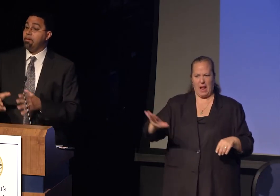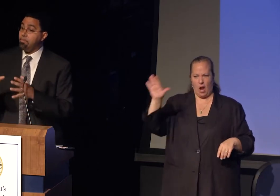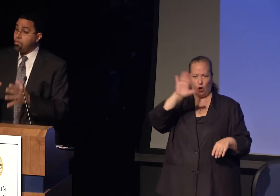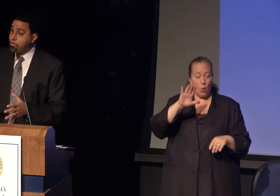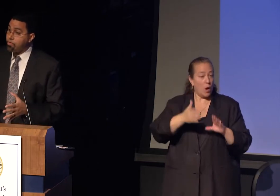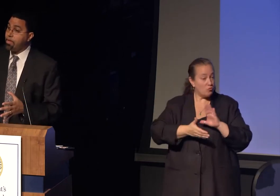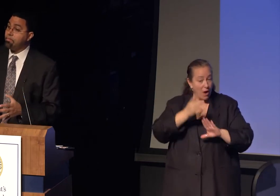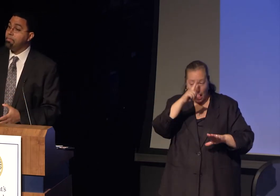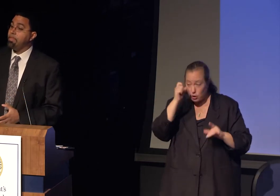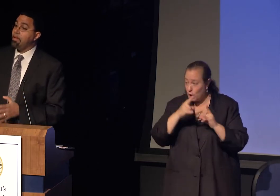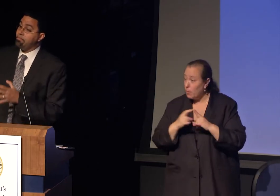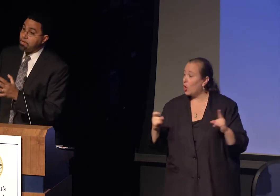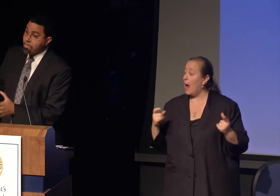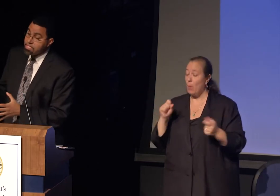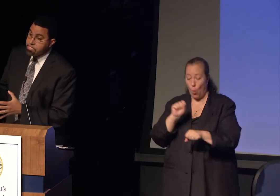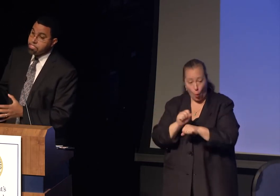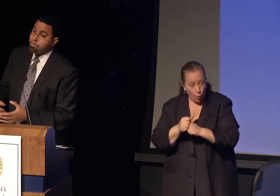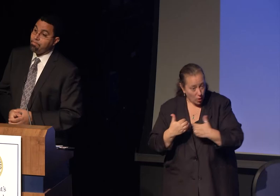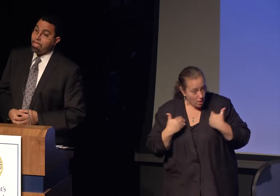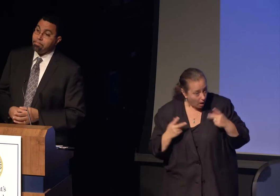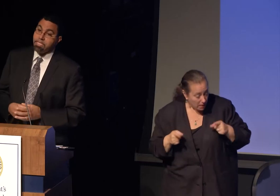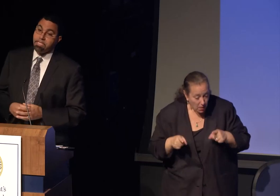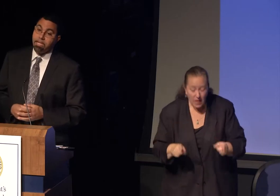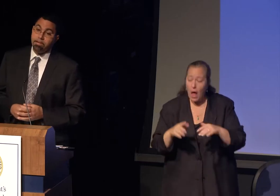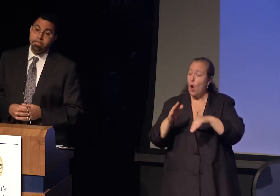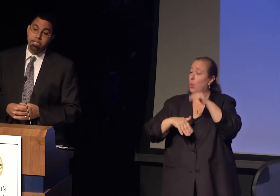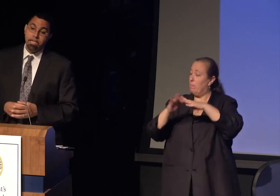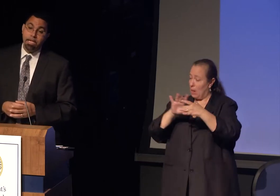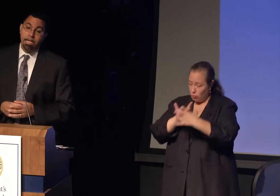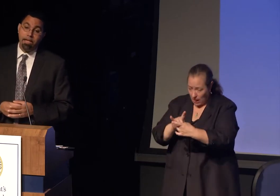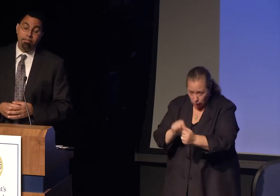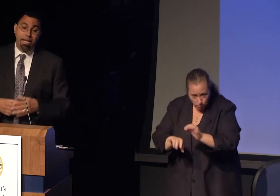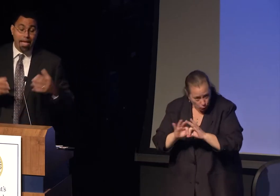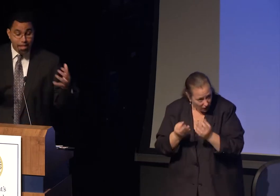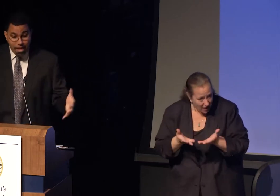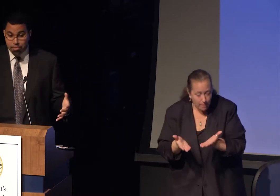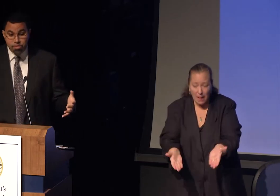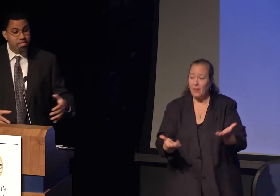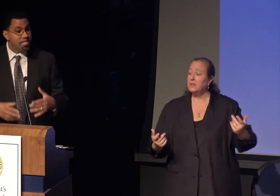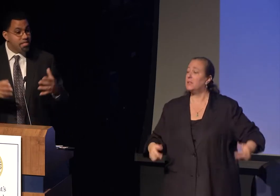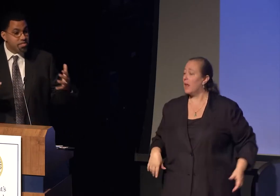and built relationships with families there. I had an opportunity to teach Civics